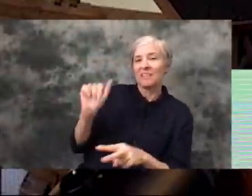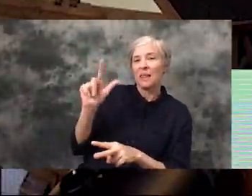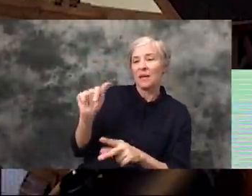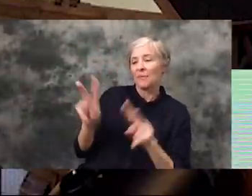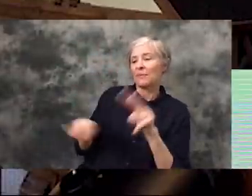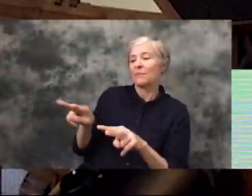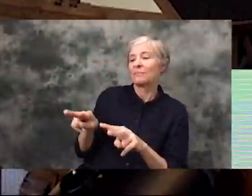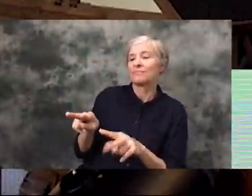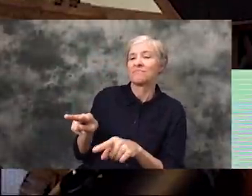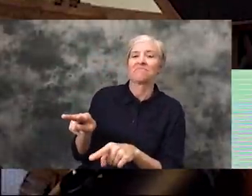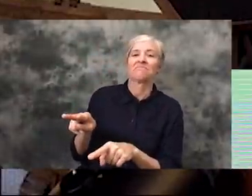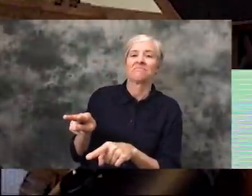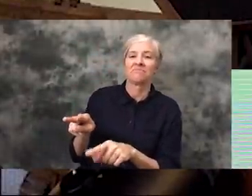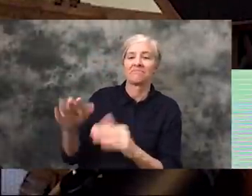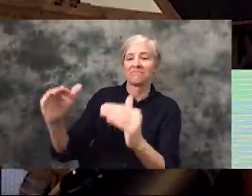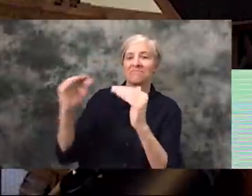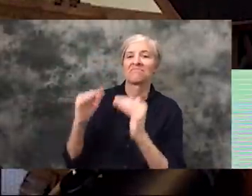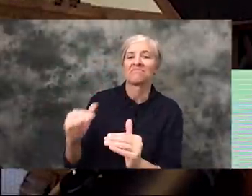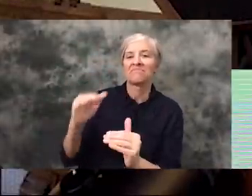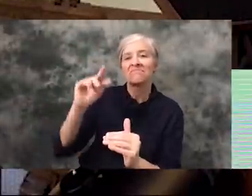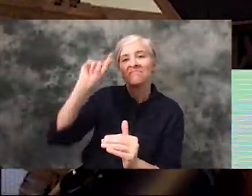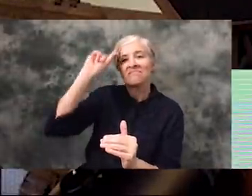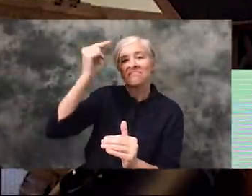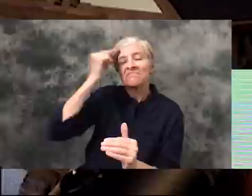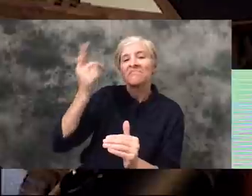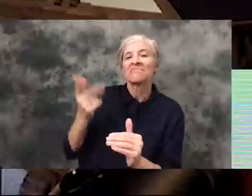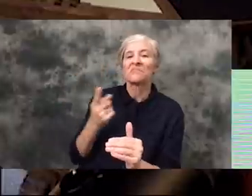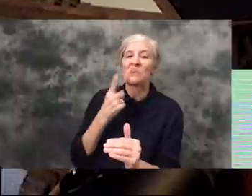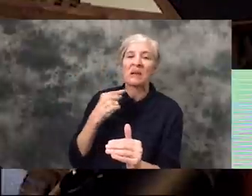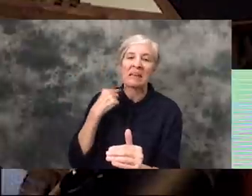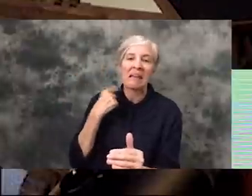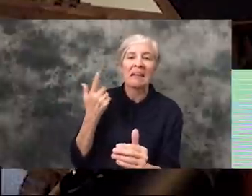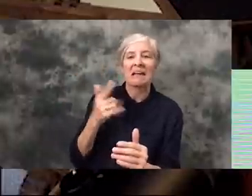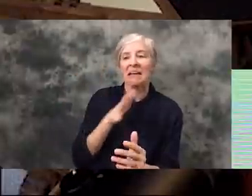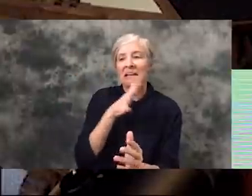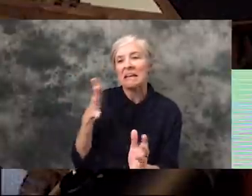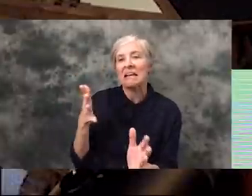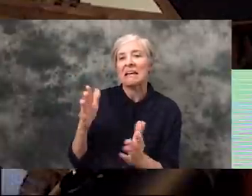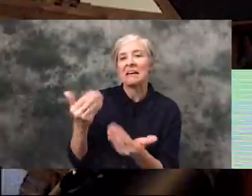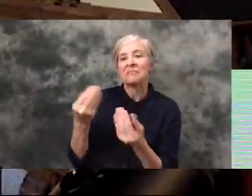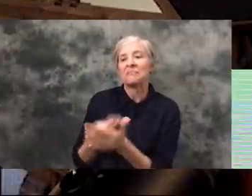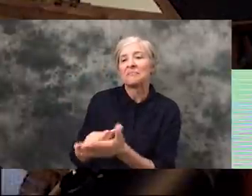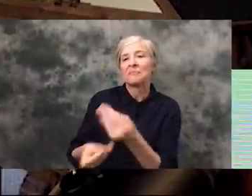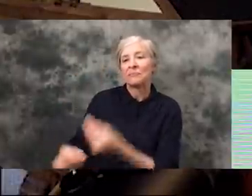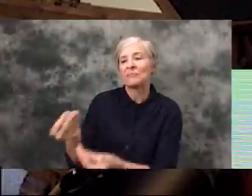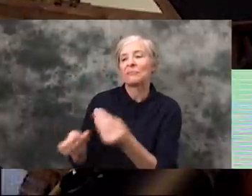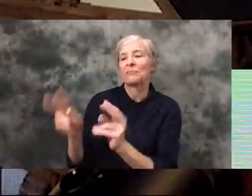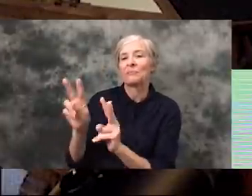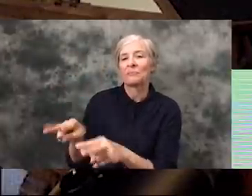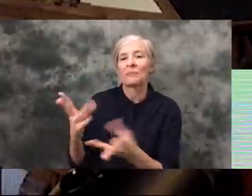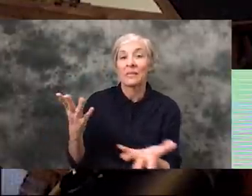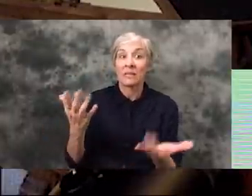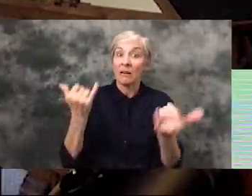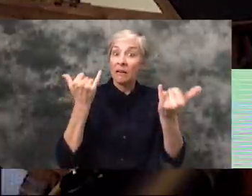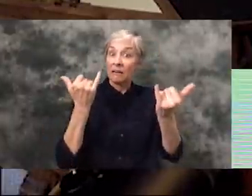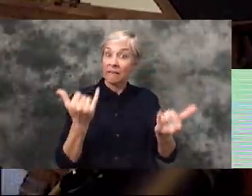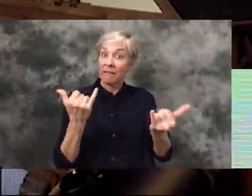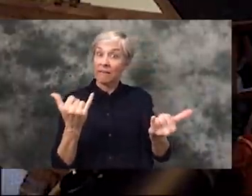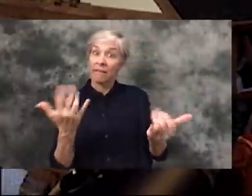you know a redneck or lower-income. How do you think that this specific, you know,